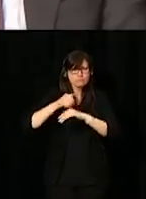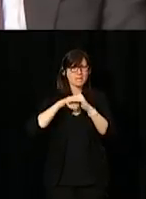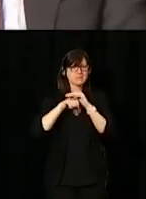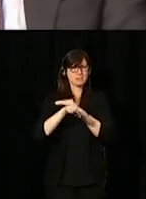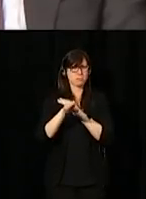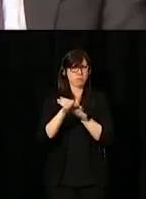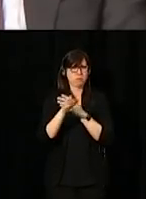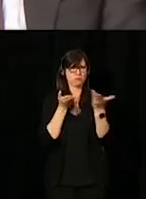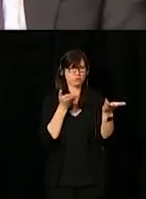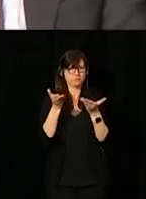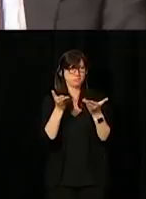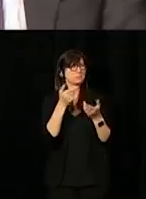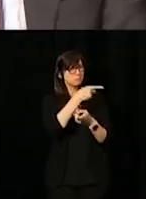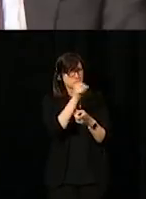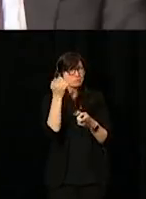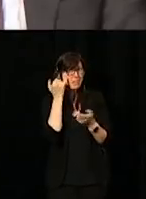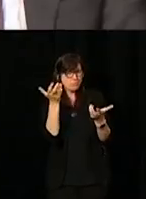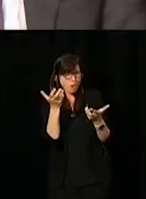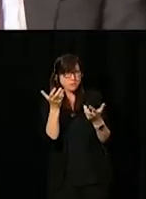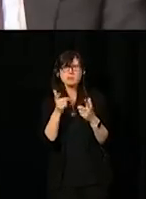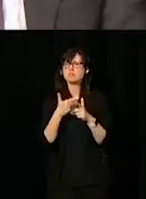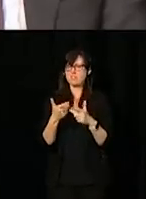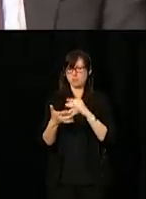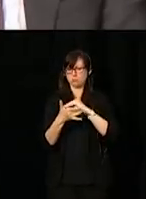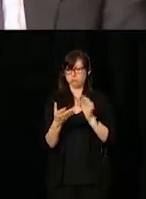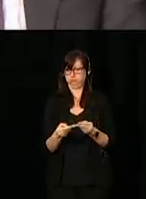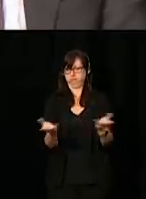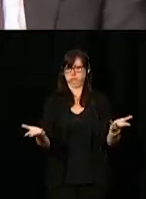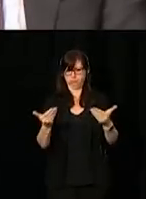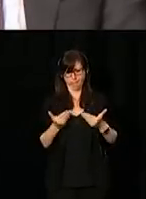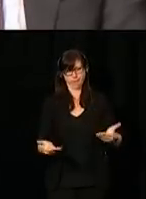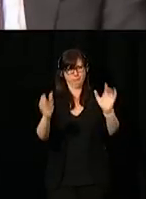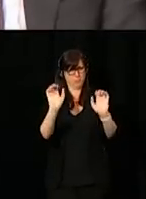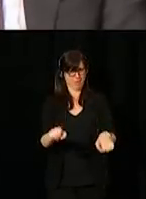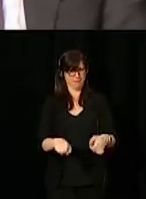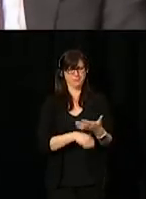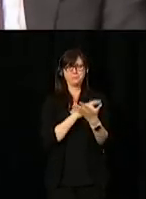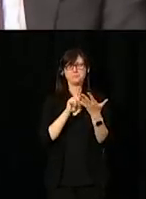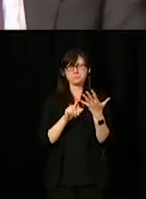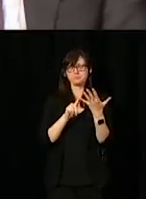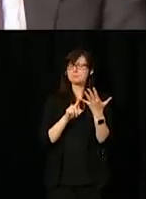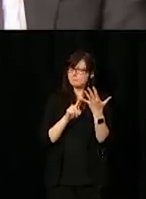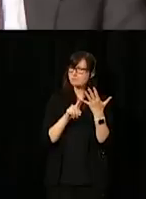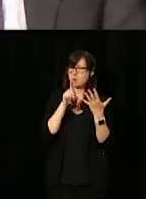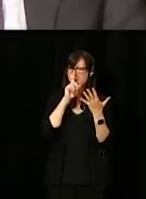People want to do the right thing. We need to help equip them so they can. And finally, what really underpins it